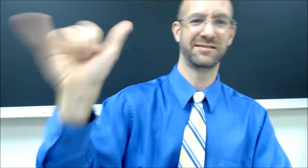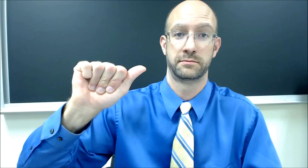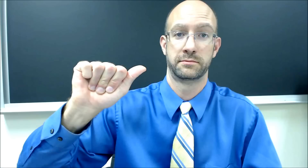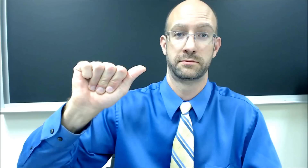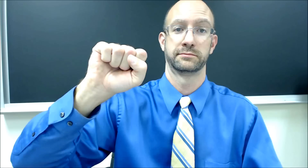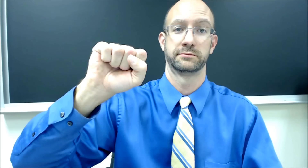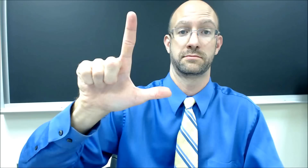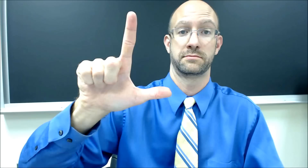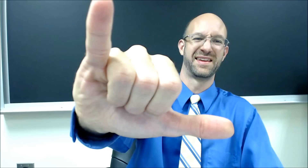ASL THAT!